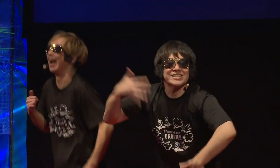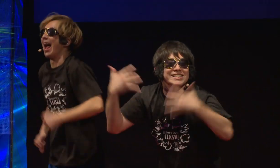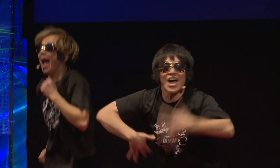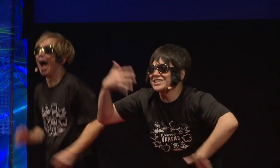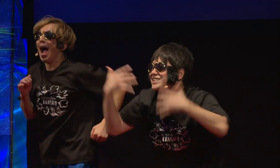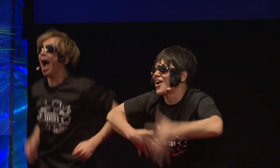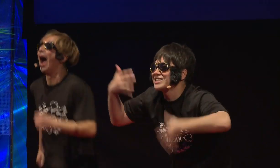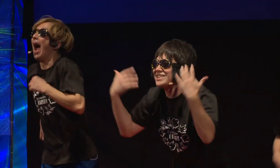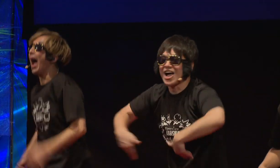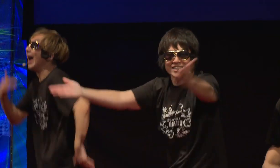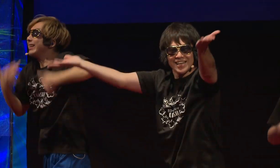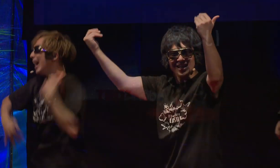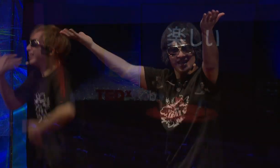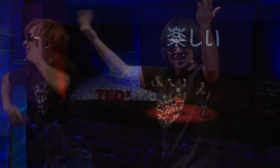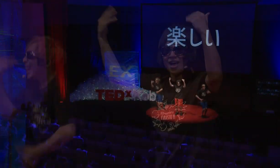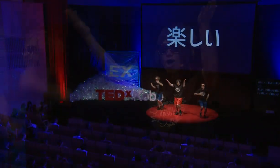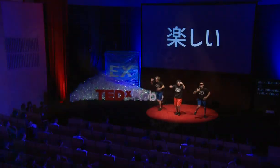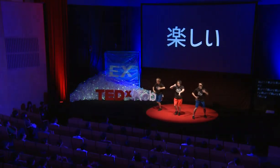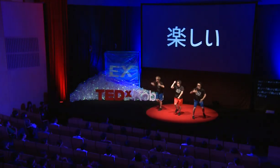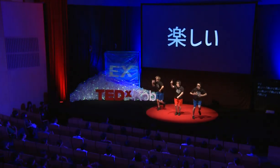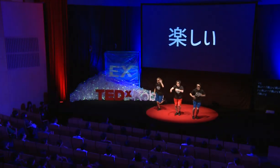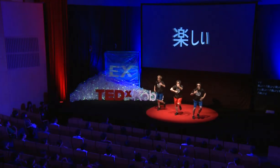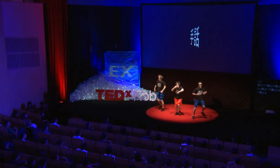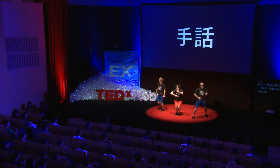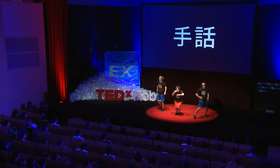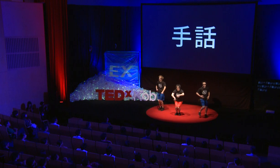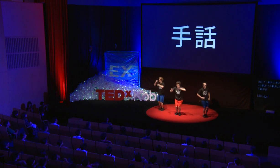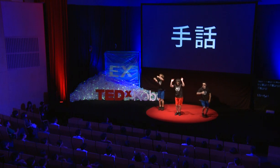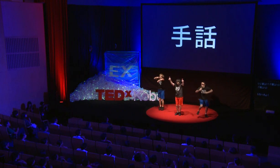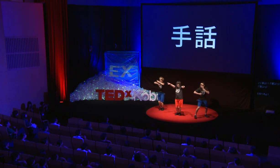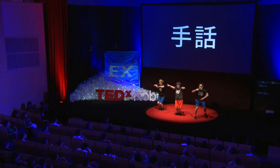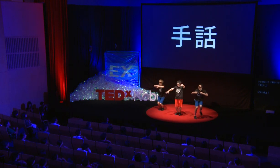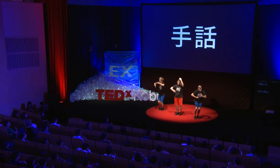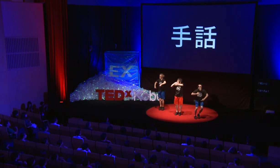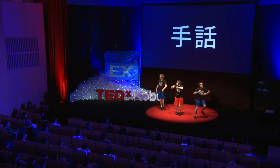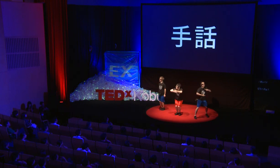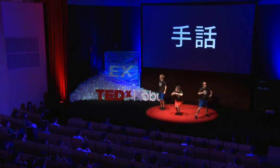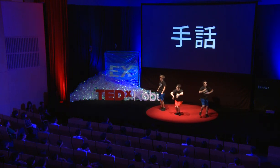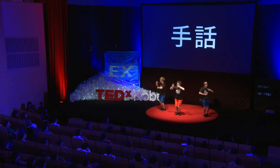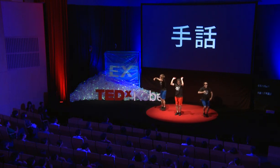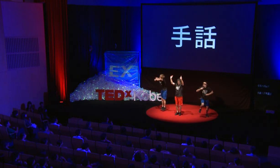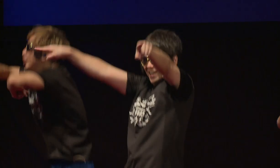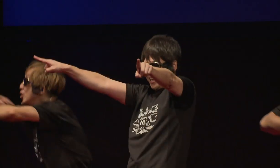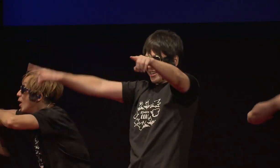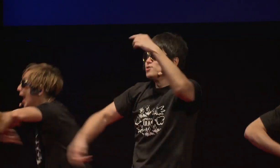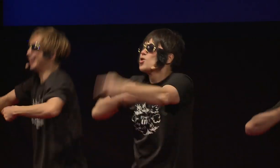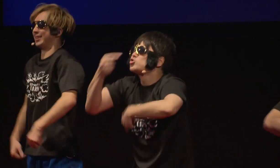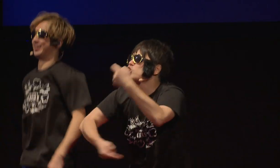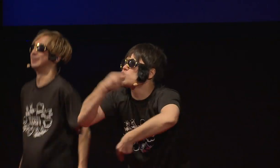O: Fun (x4) N&I: Fun (x4) O: Sign language! N&I: Sign language!